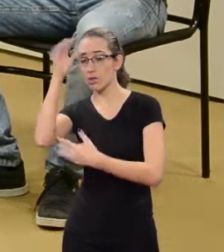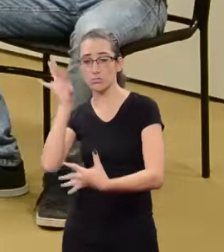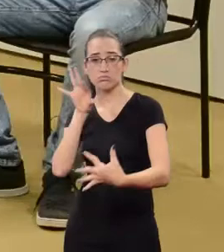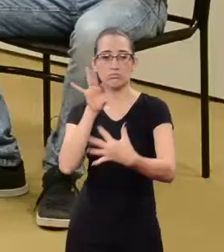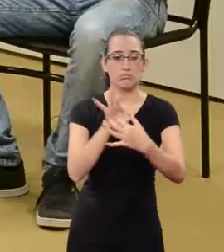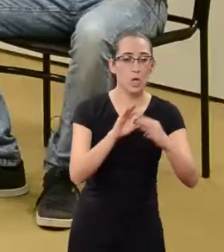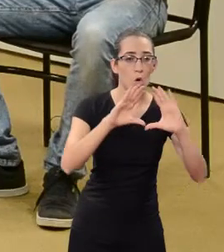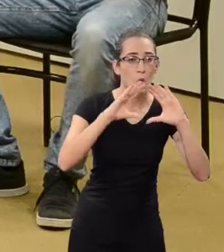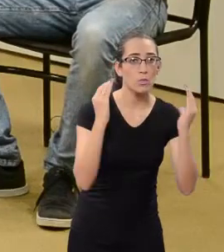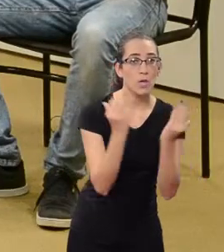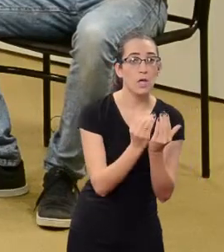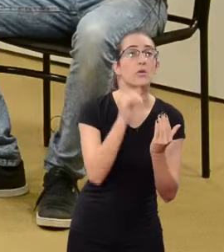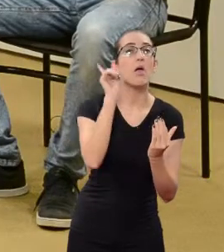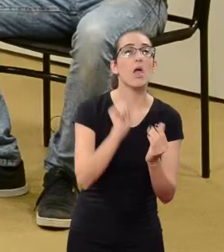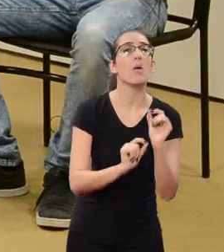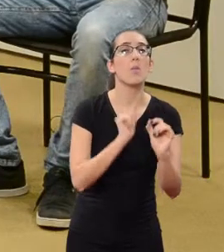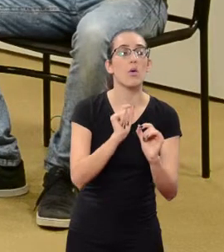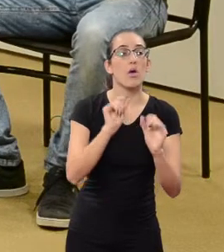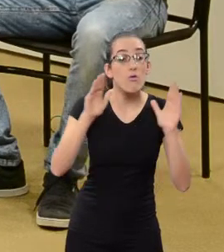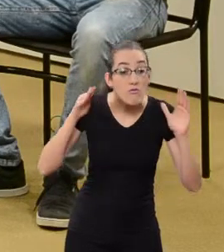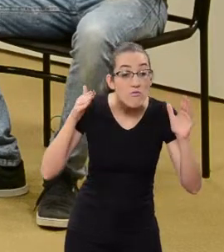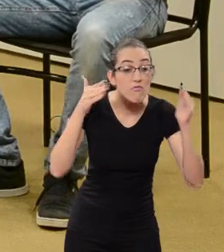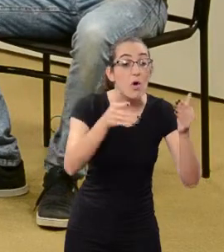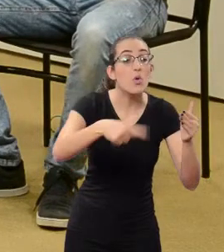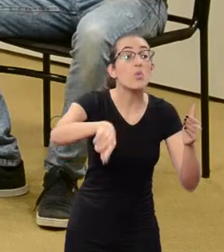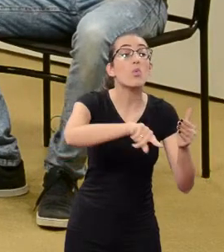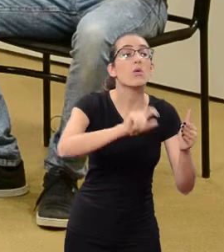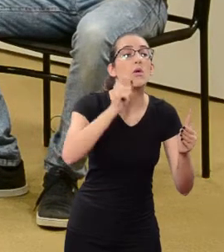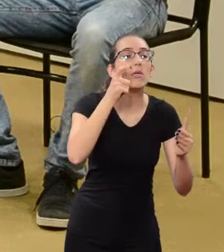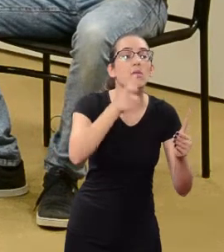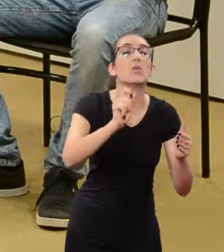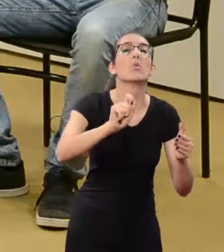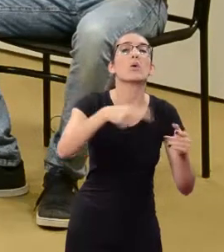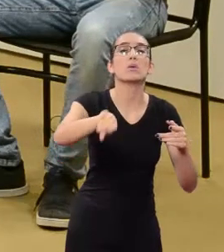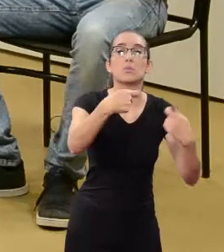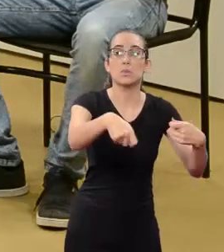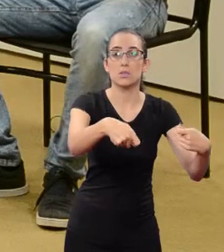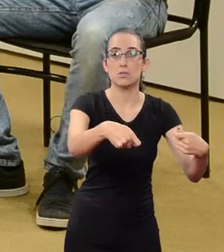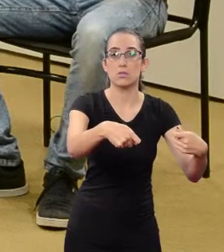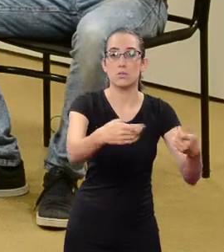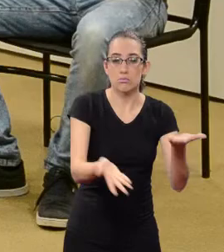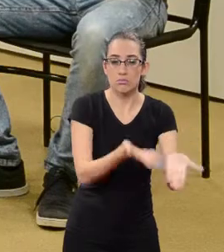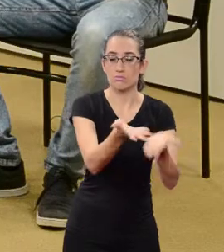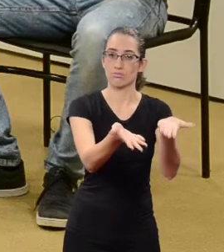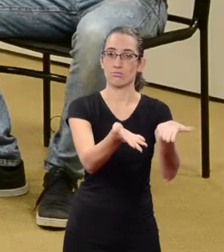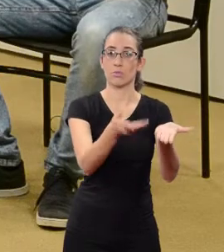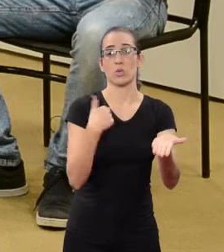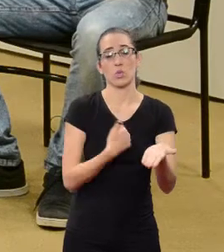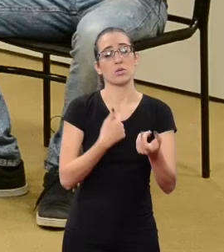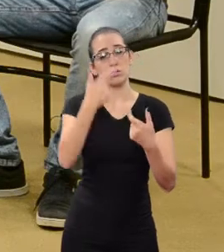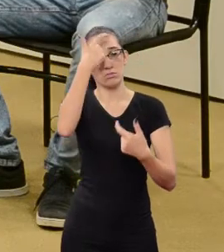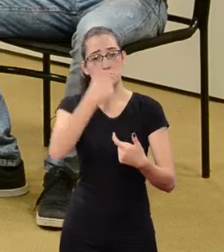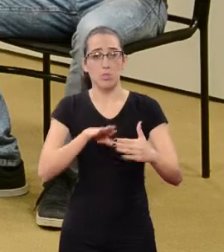it has to serve the needs of that community. We try to fit to these interests.